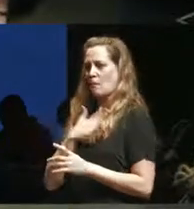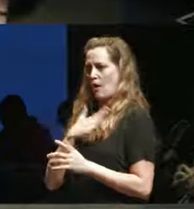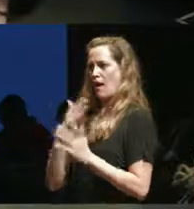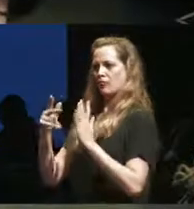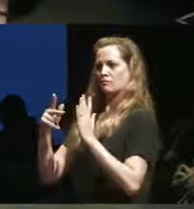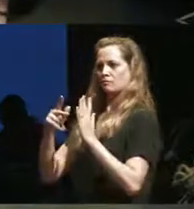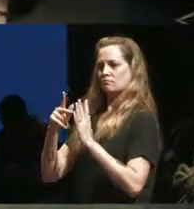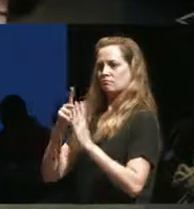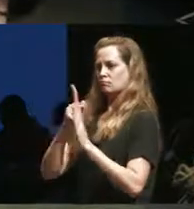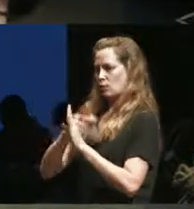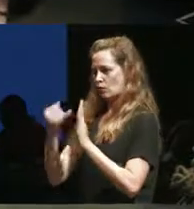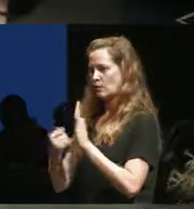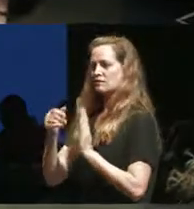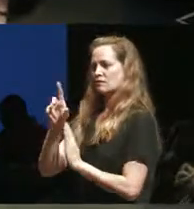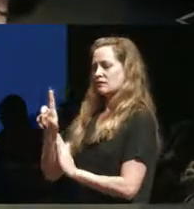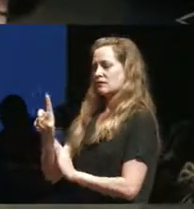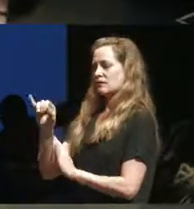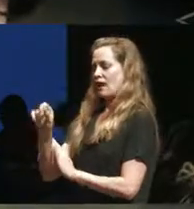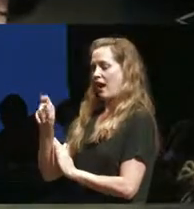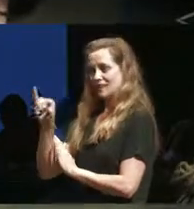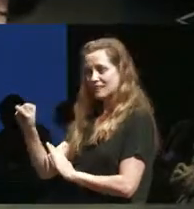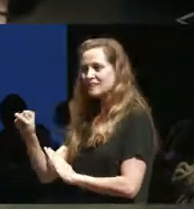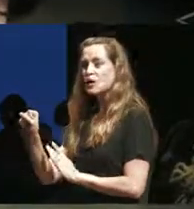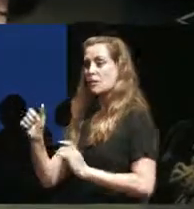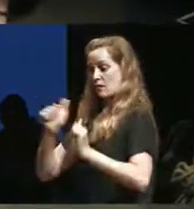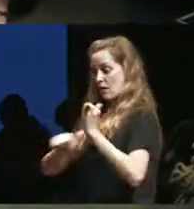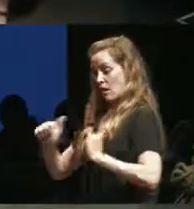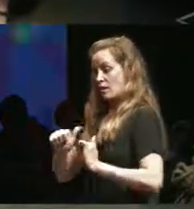procedure as performance needling the sight of blood which I understand is